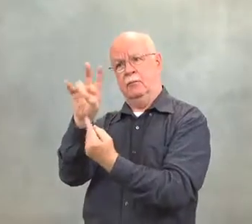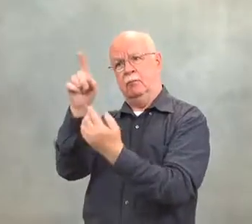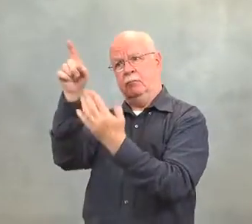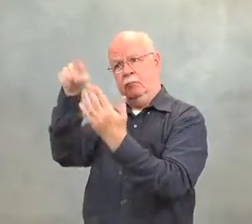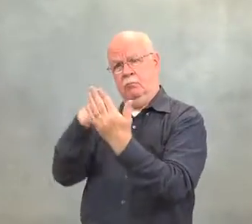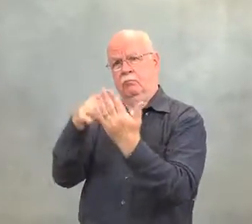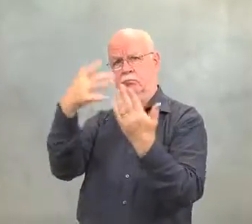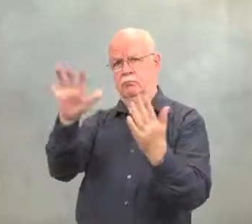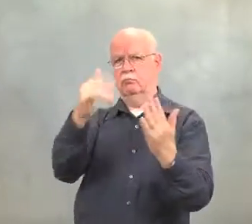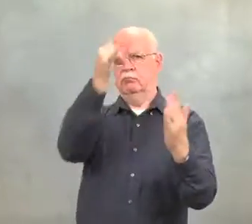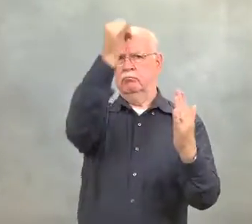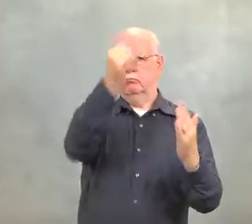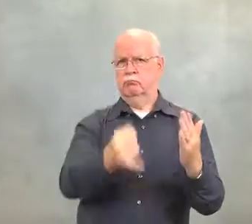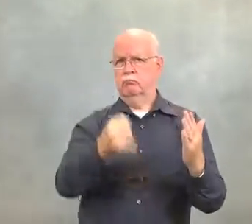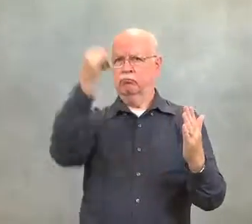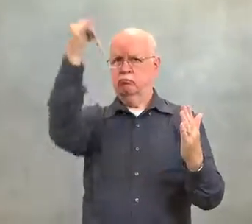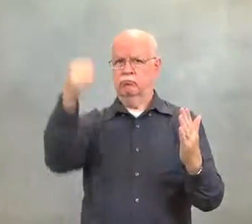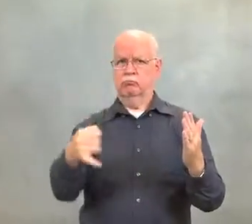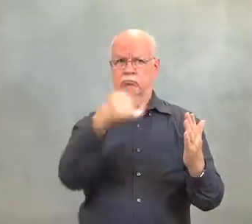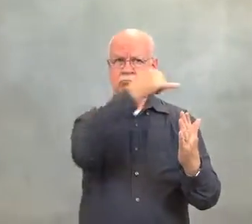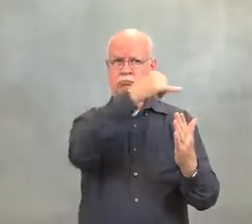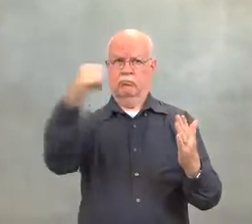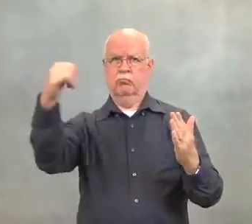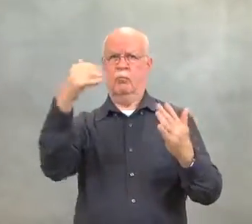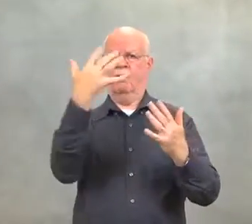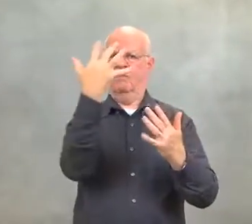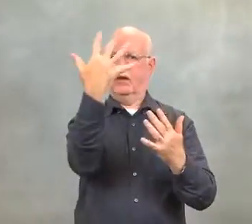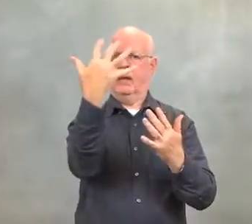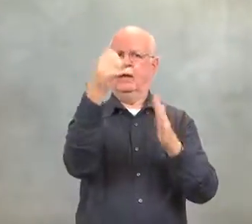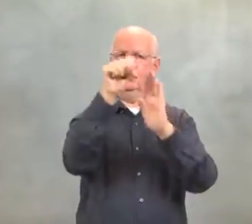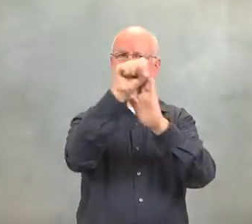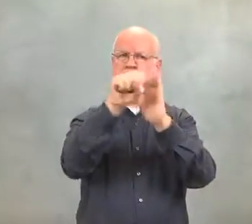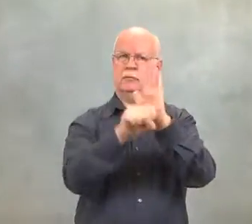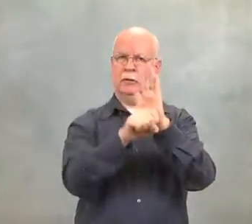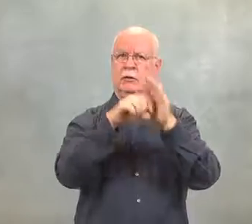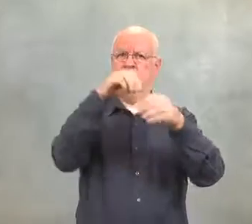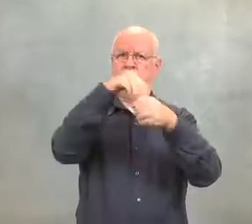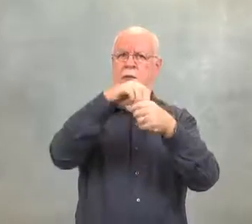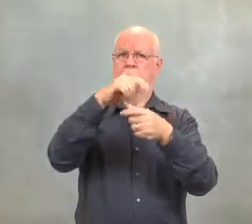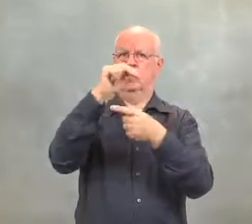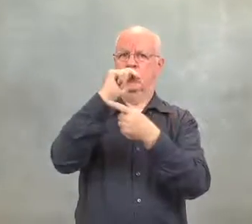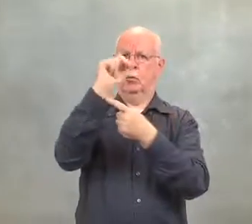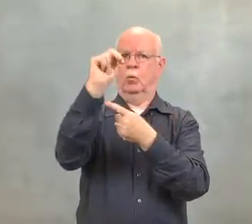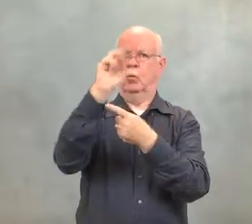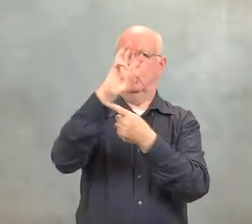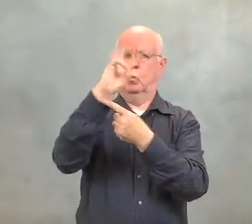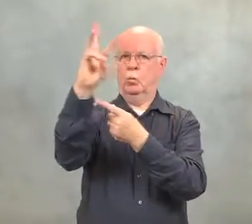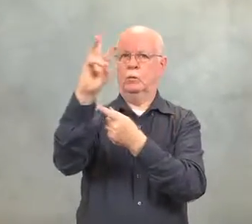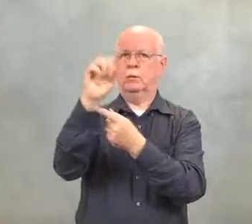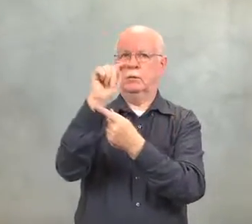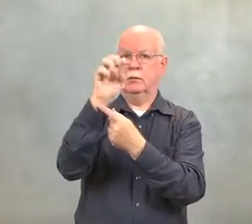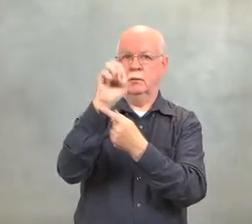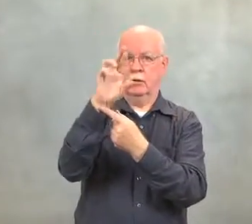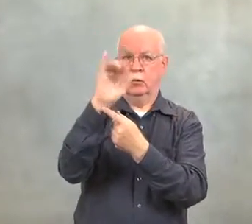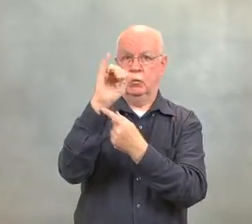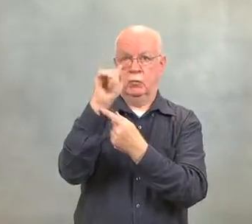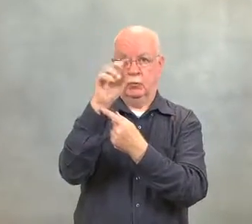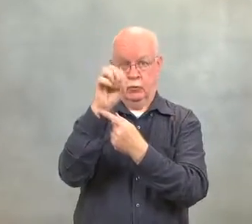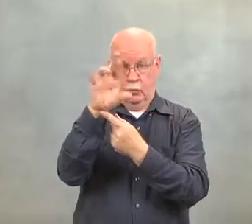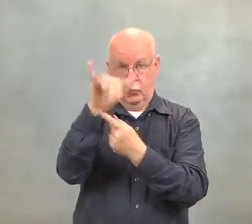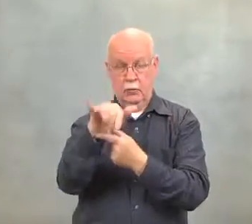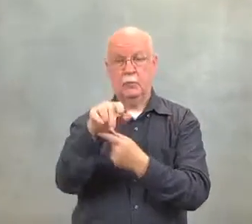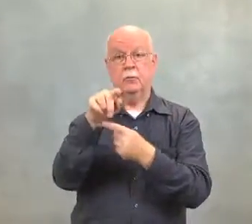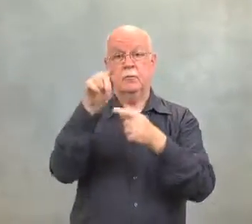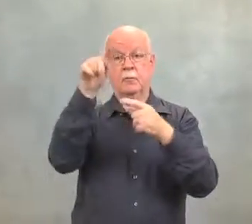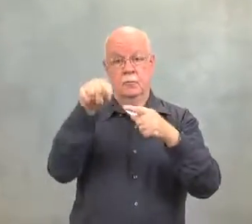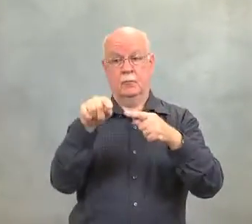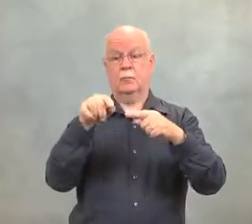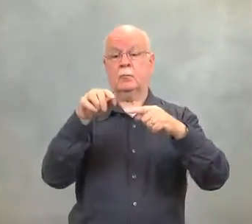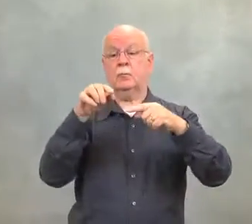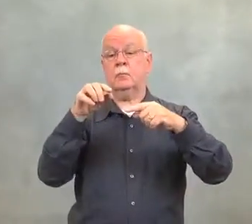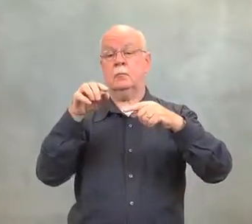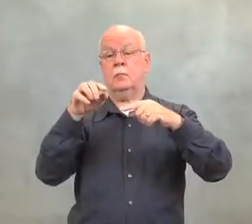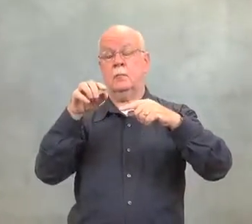Five states had been outlined in this Northwest Territory.